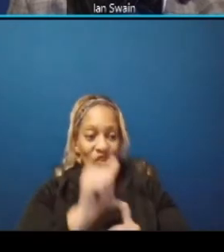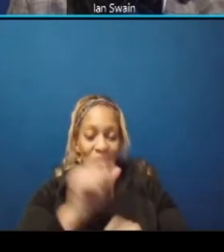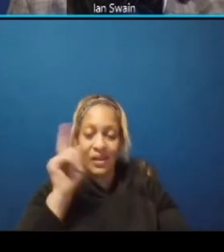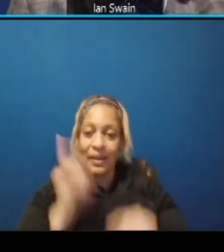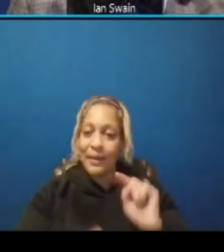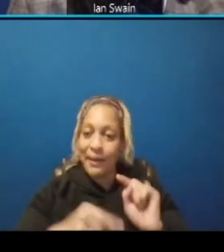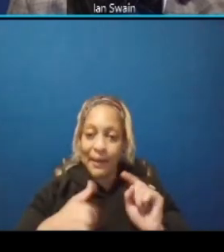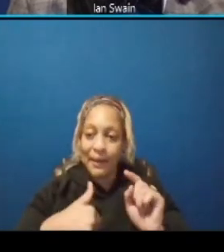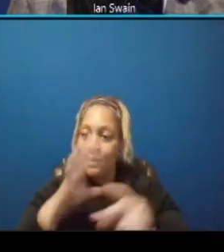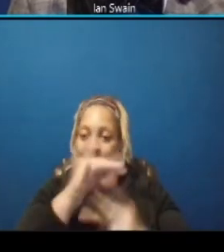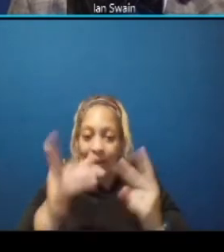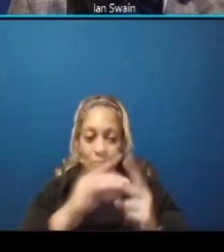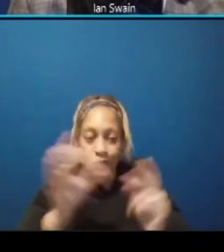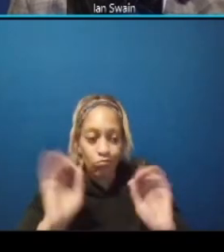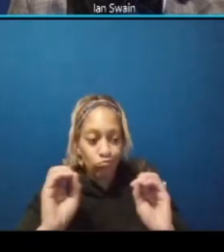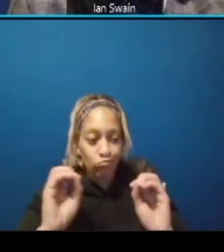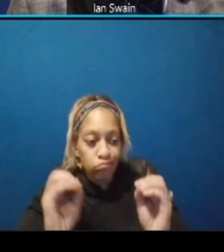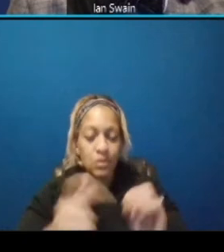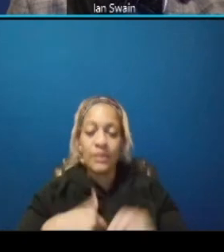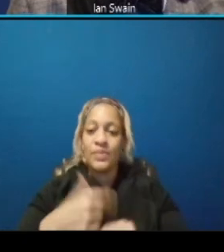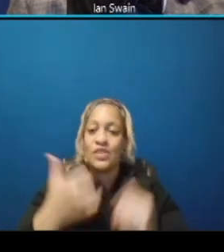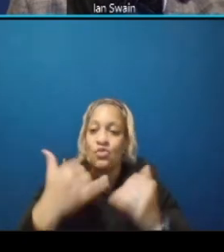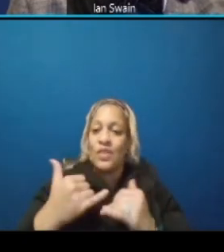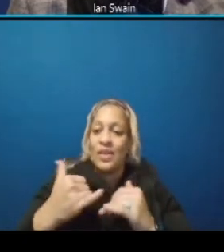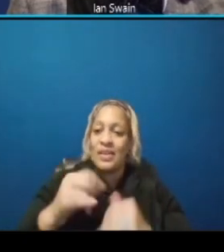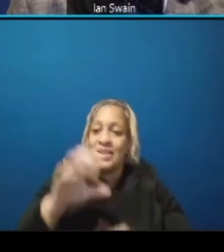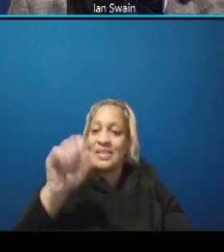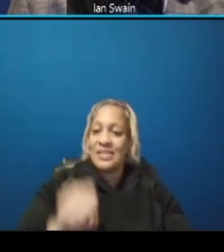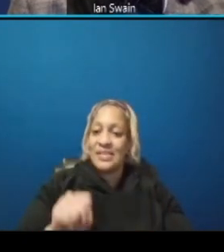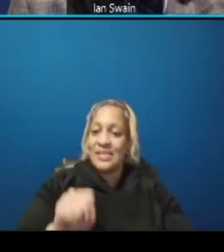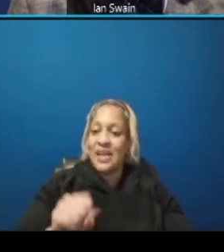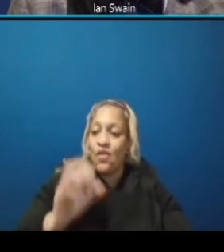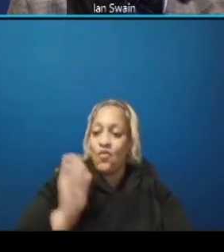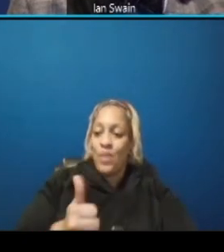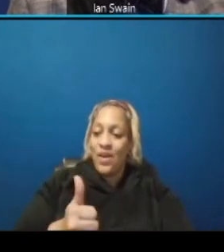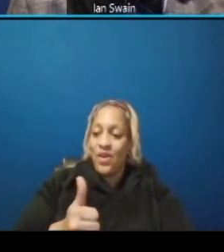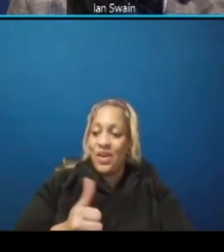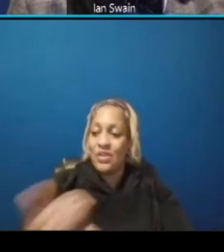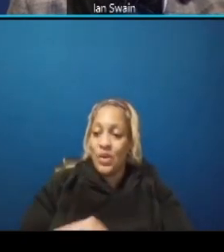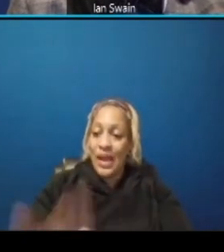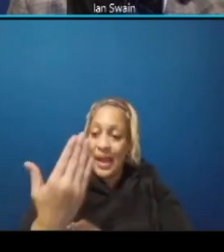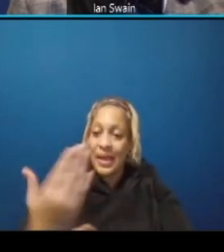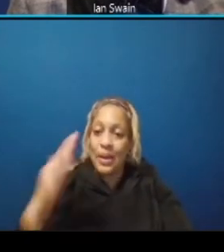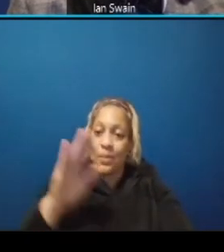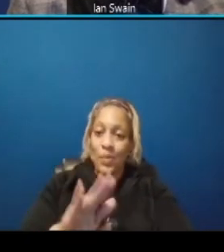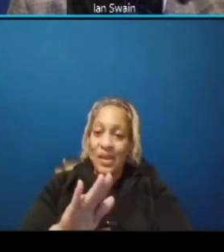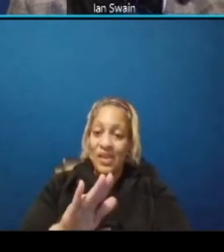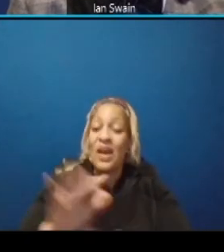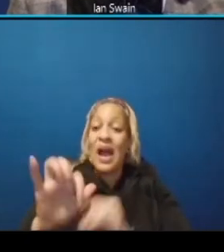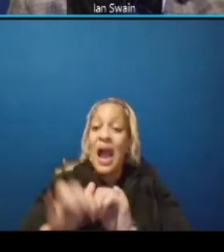daily traffic delays southbound during am and pm rush how much time will the 295 construction